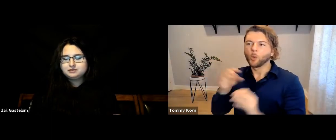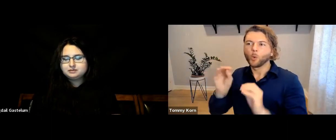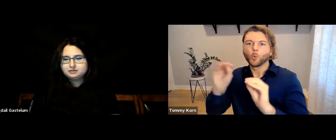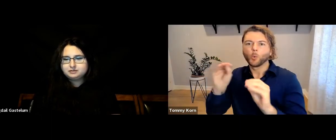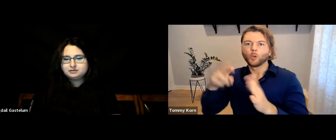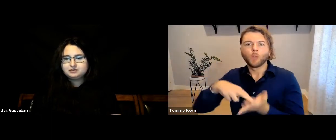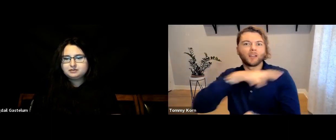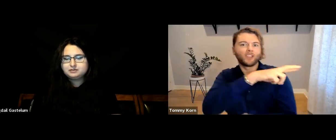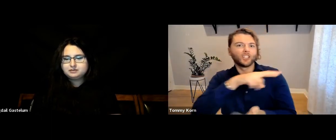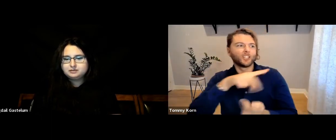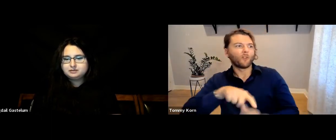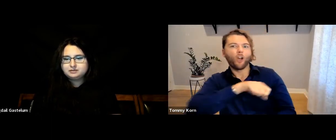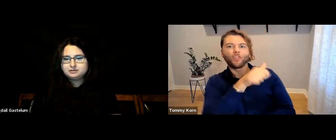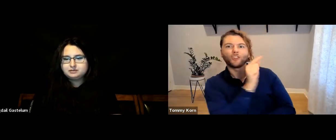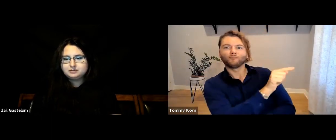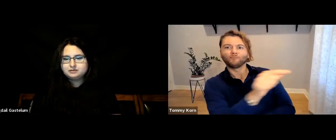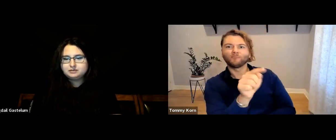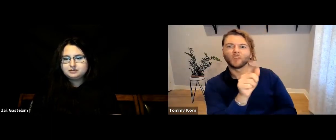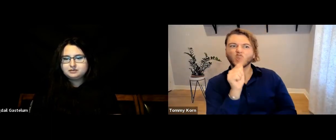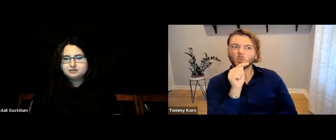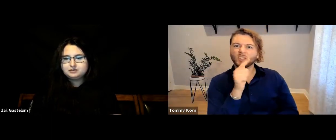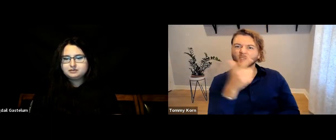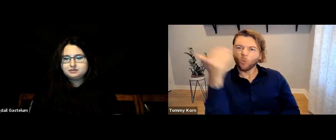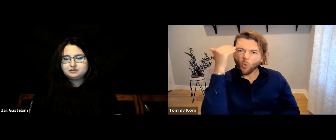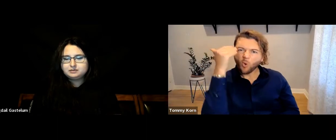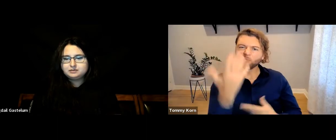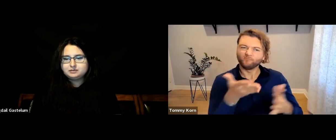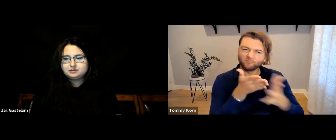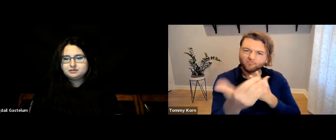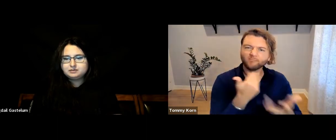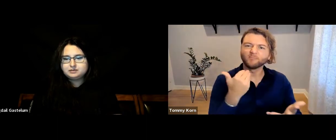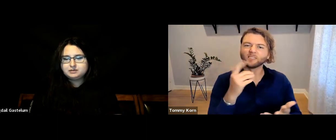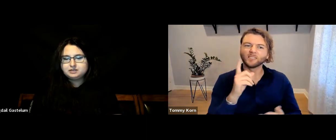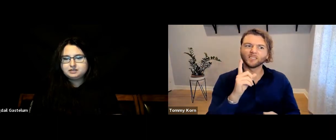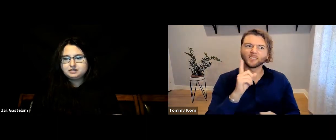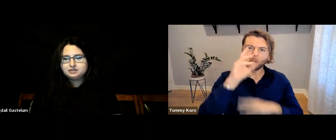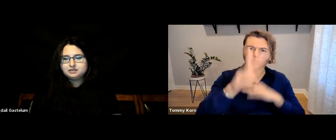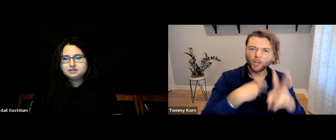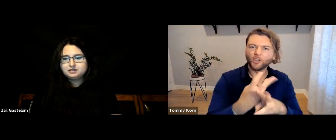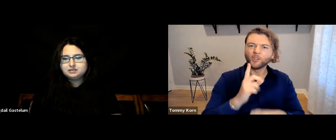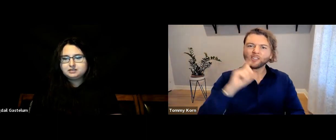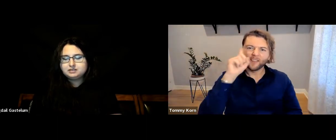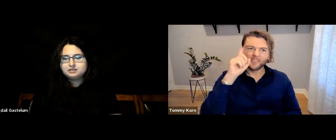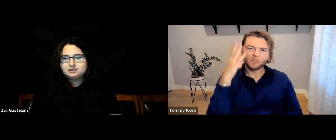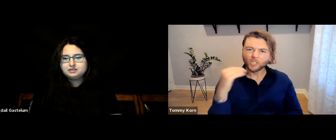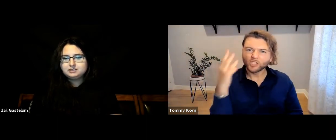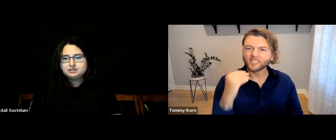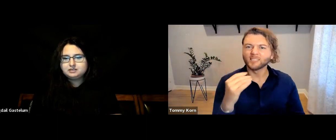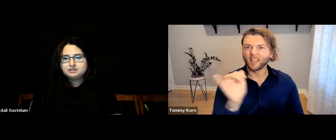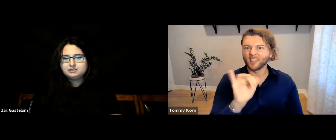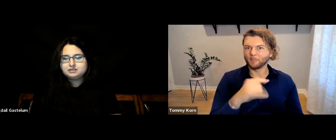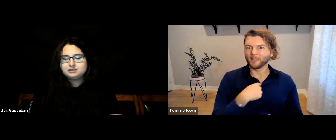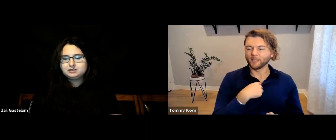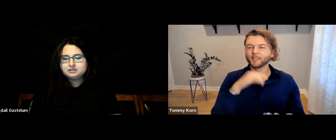without ever referring viewers to those who know the Deaf world and who have lived the Deaf experience-- people like me.